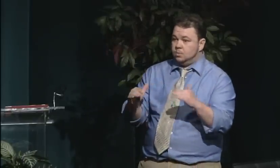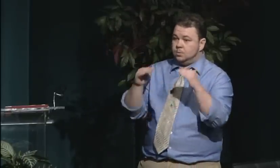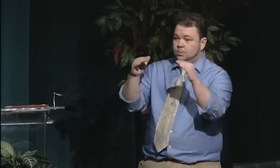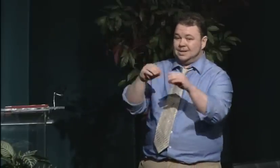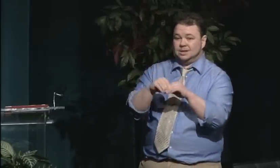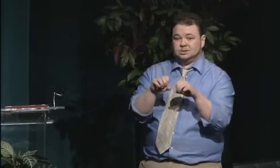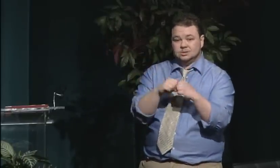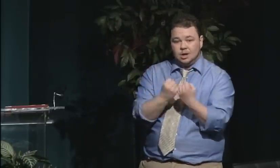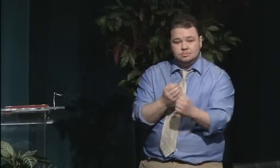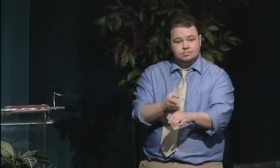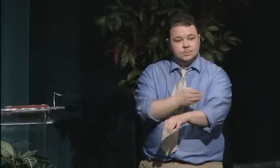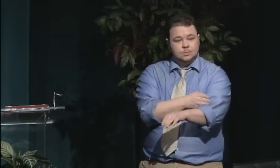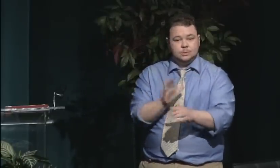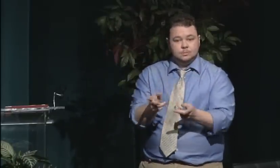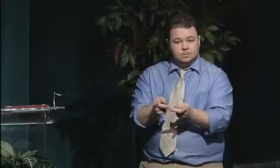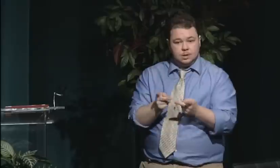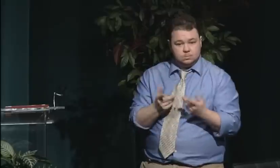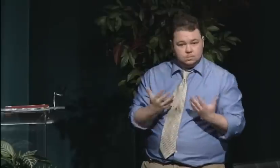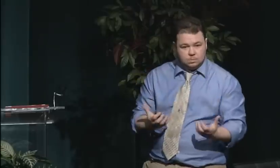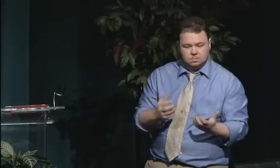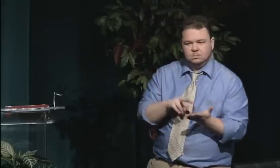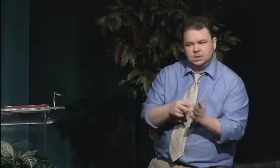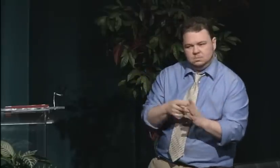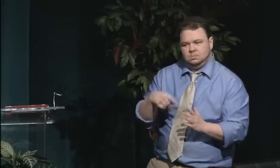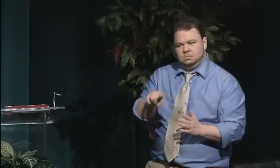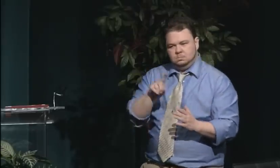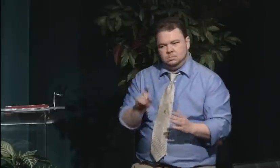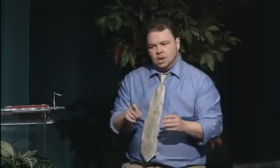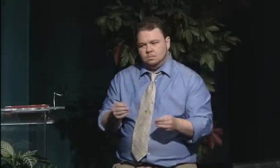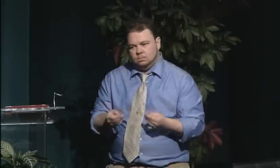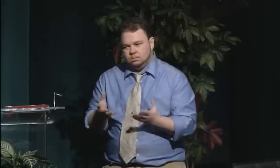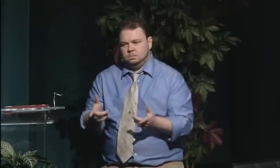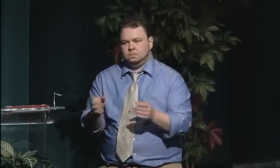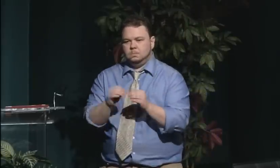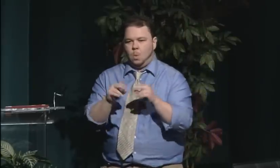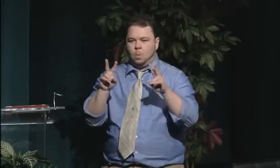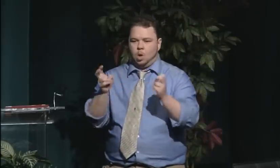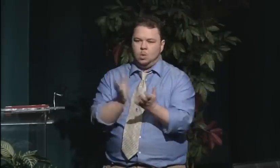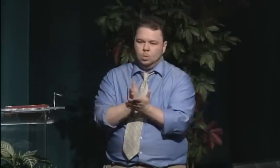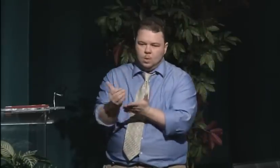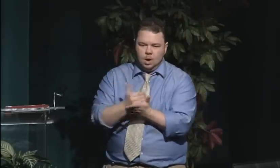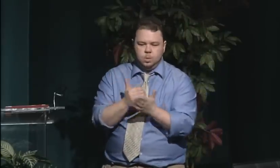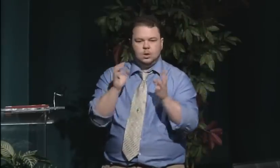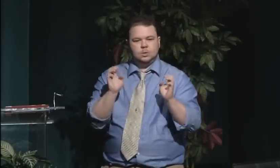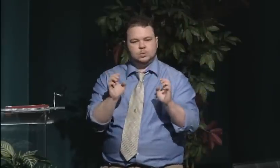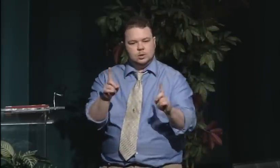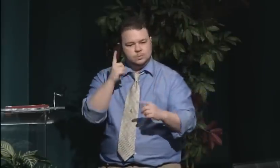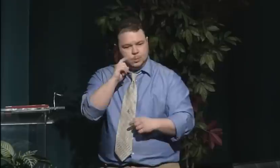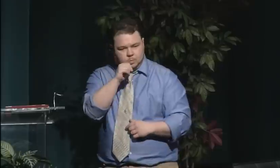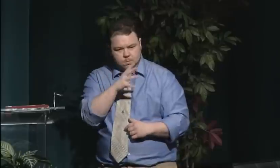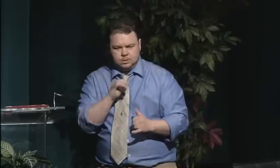that were for women only, but they were very limited in number.